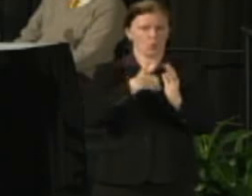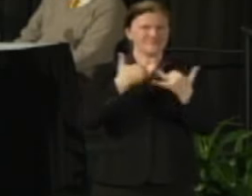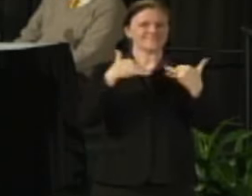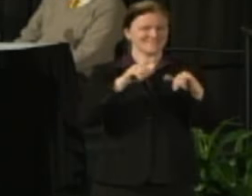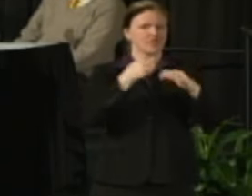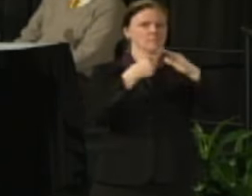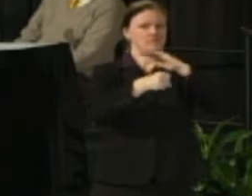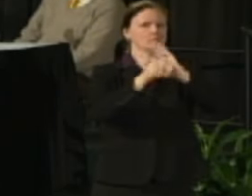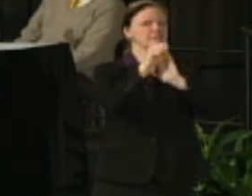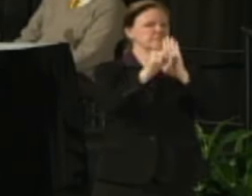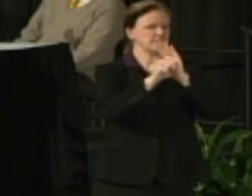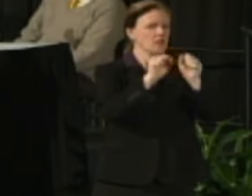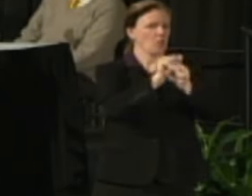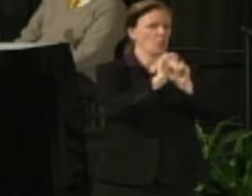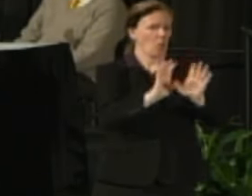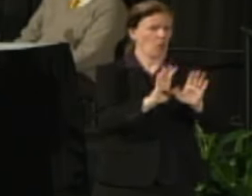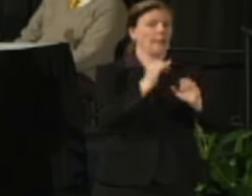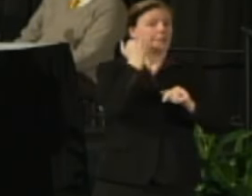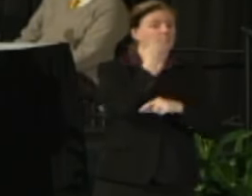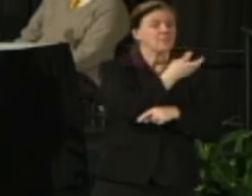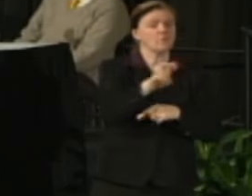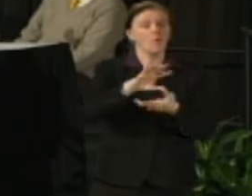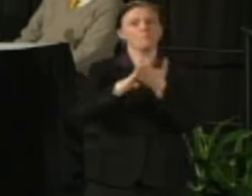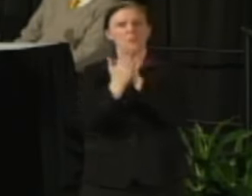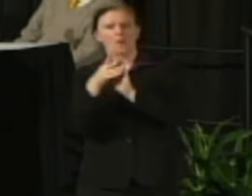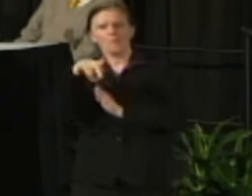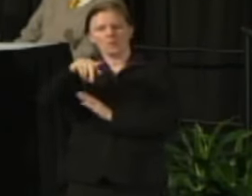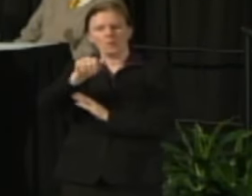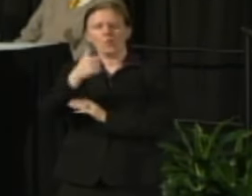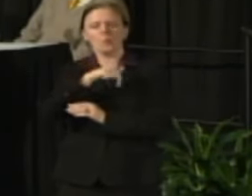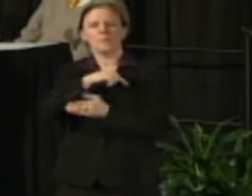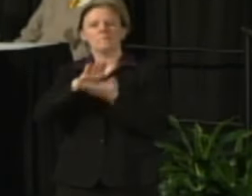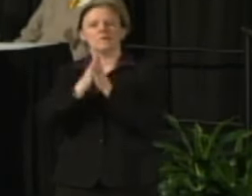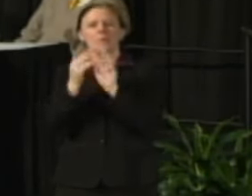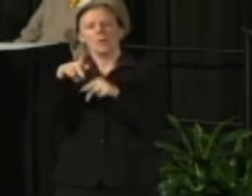and as a Public Authority would become Public Employees that would still be covered